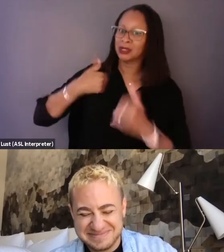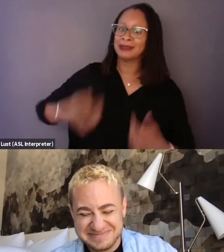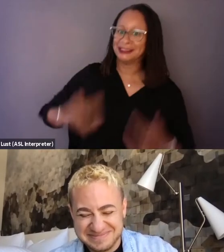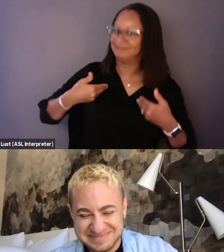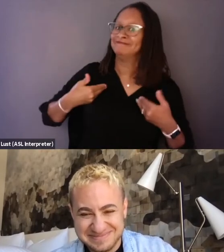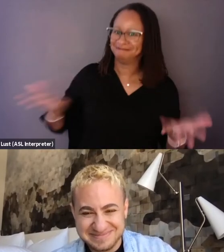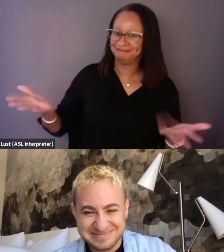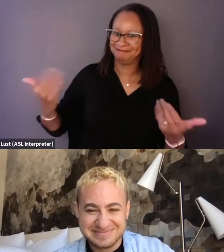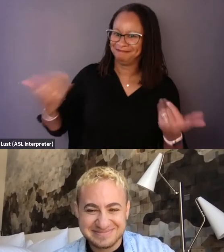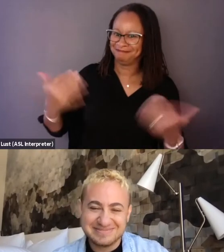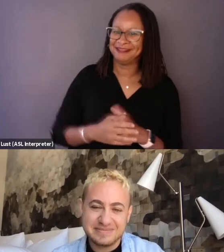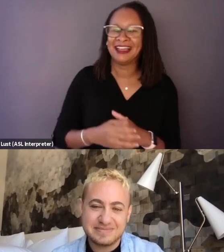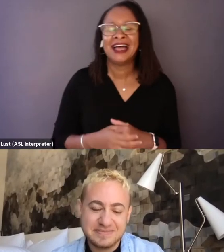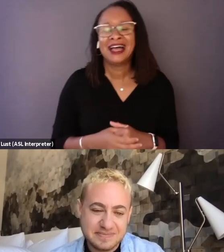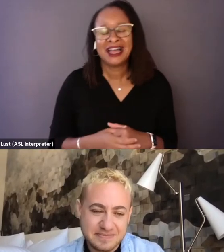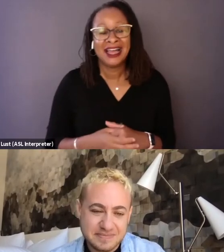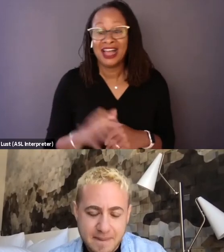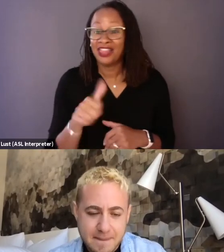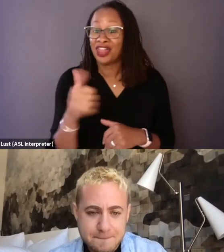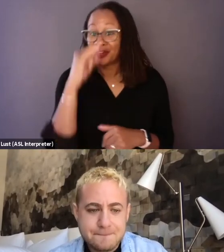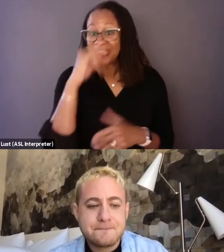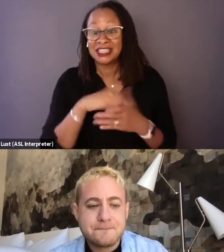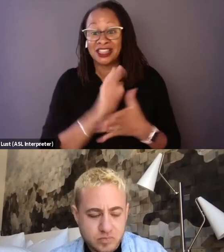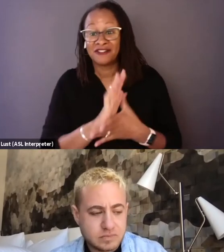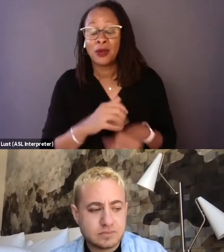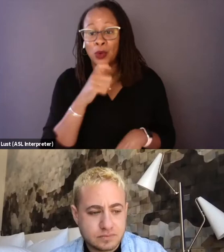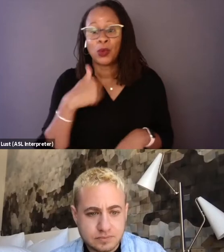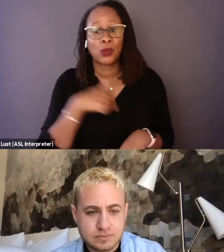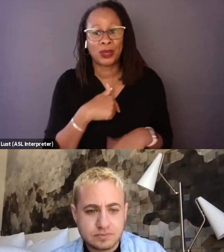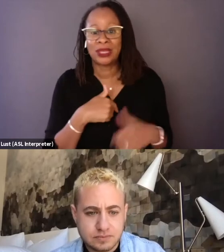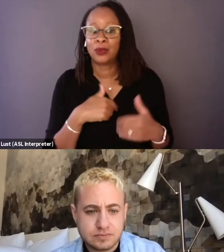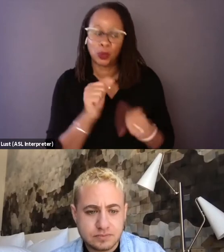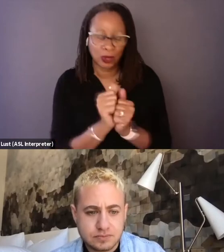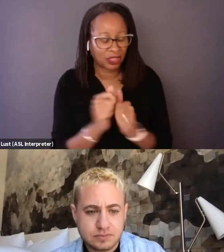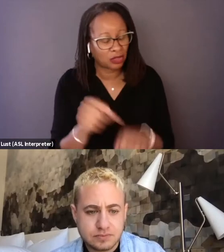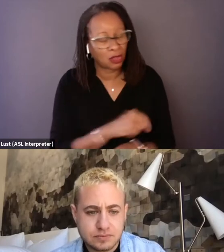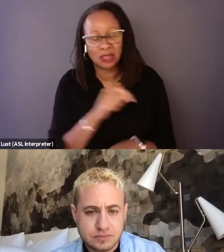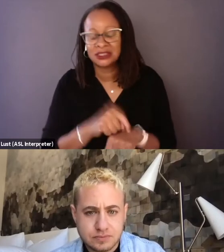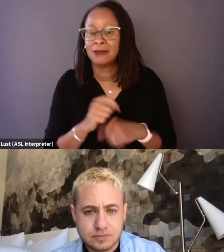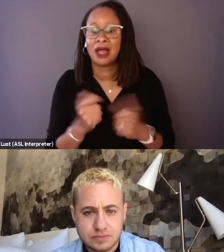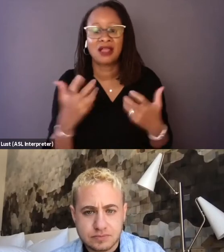There are other kids in our film who we spend a lot of time with, right? A lot of time with them and their families